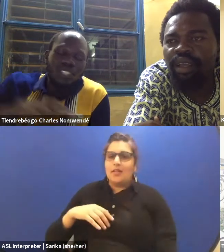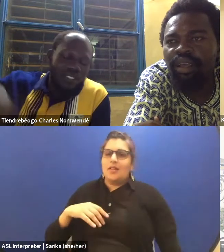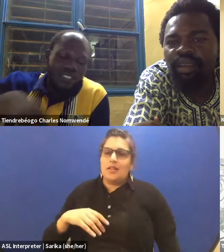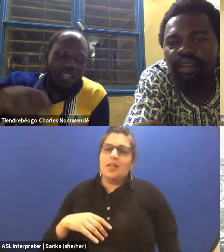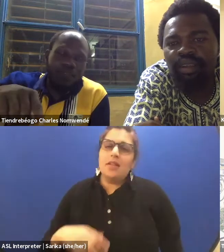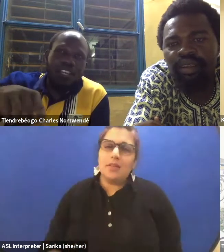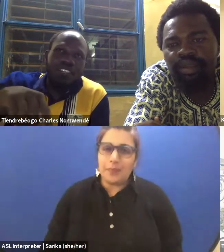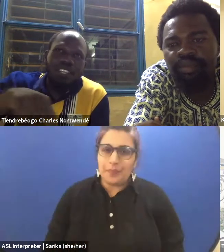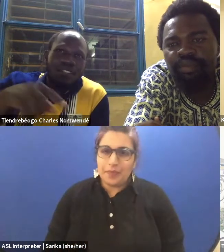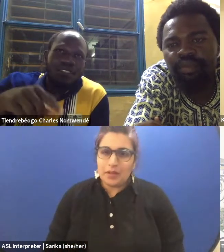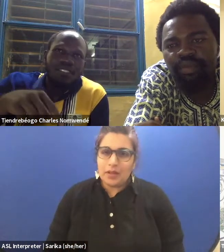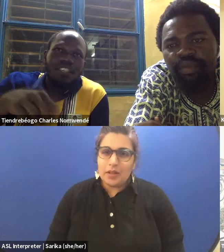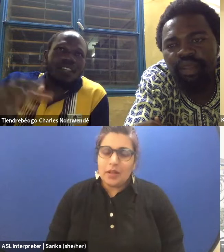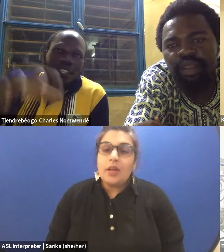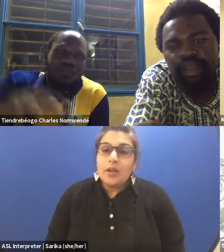Which doesn't have an external influence.